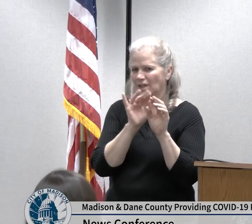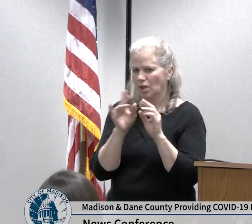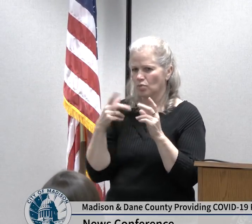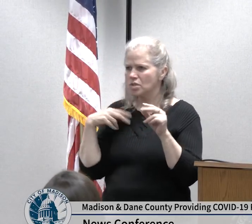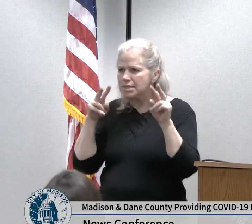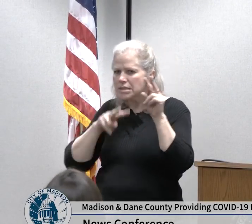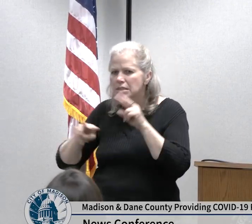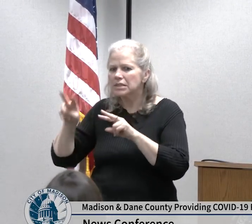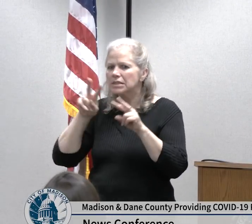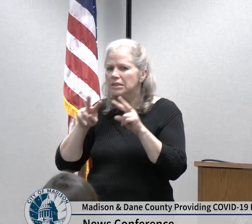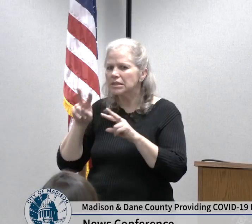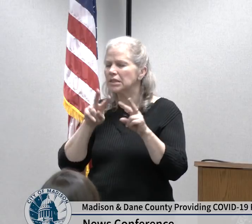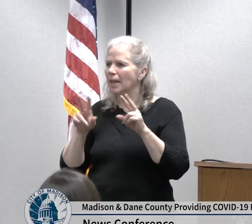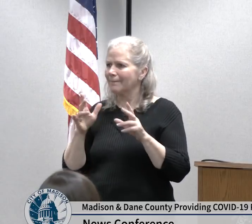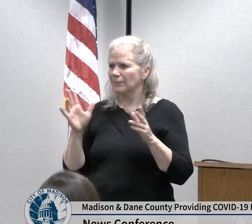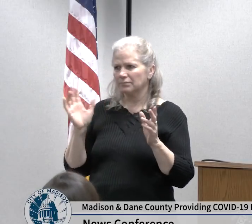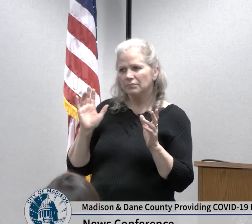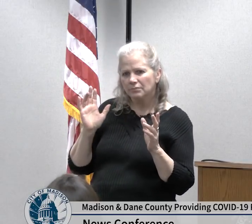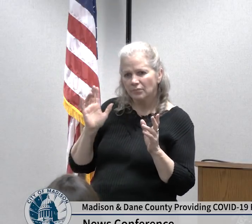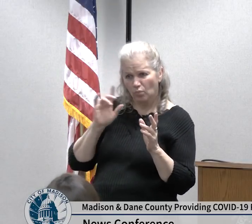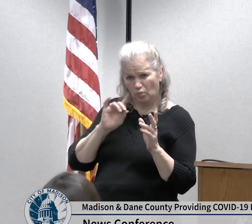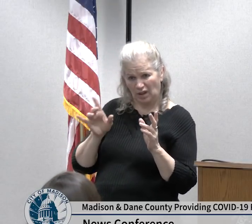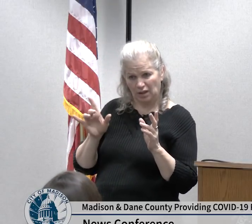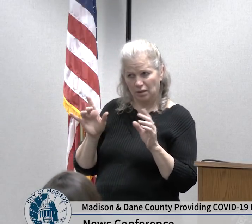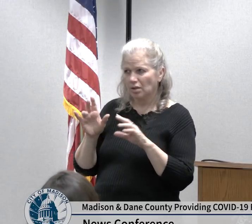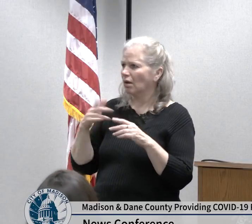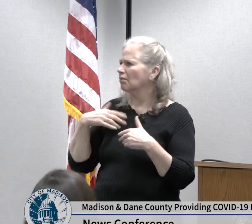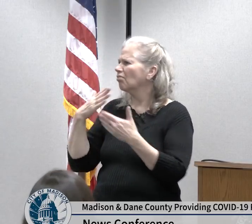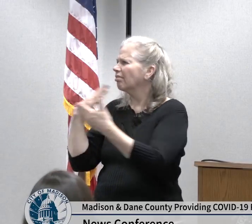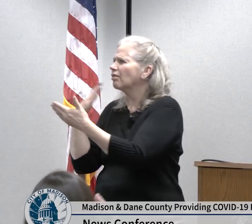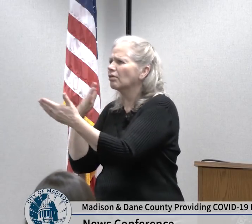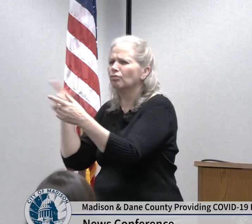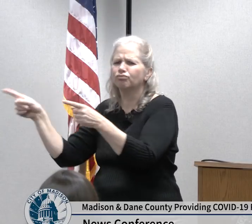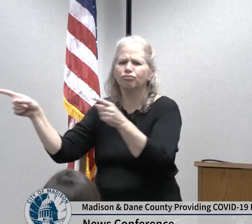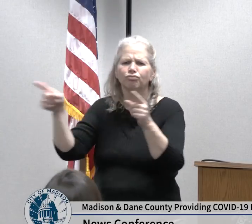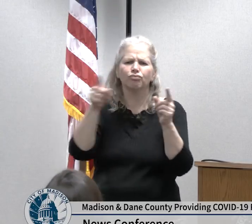our residents for keeping their heads and responding in calm and appropriate